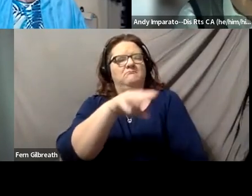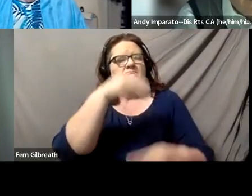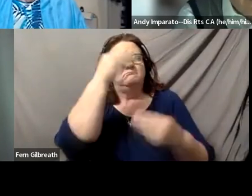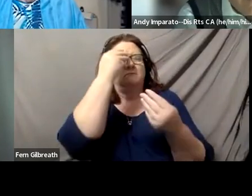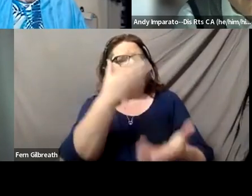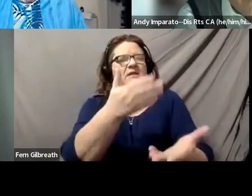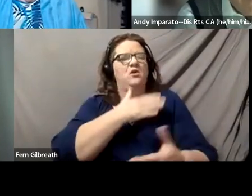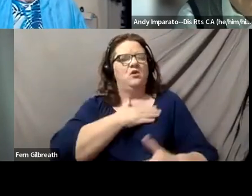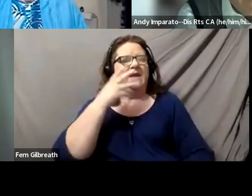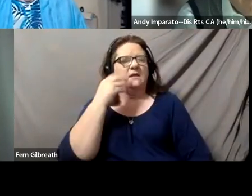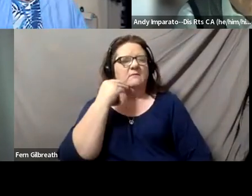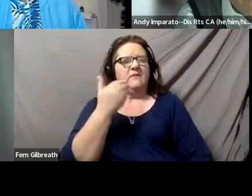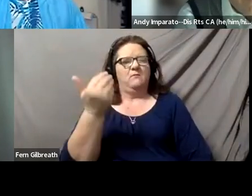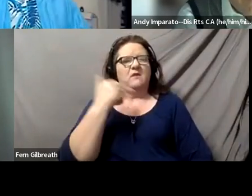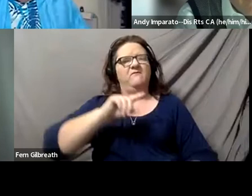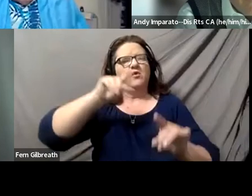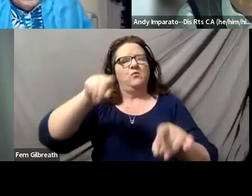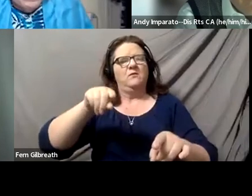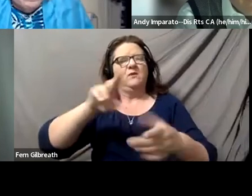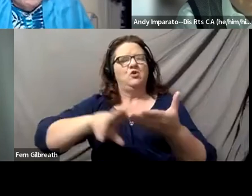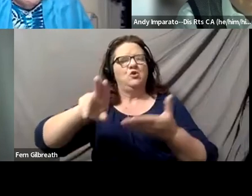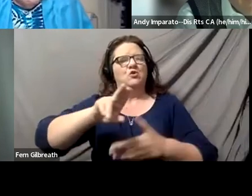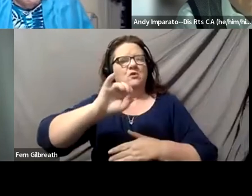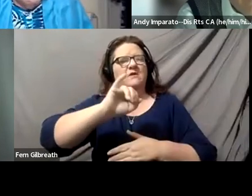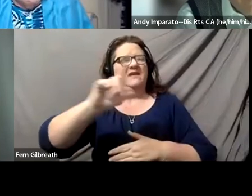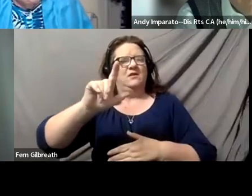when I visited the University of Illinois, Champaign Urbana,